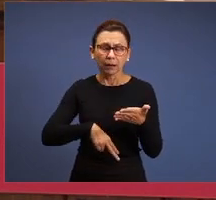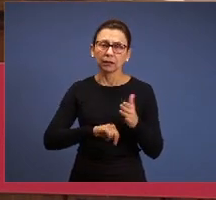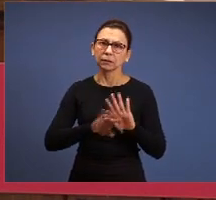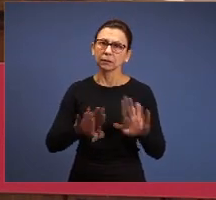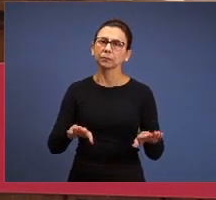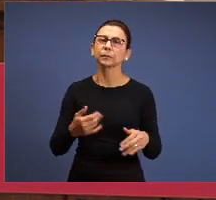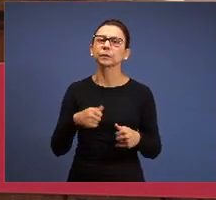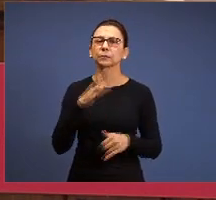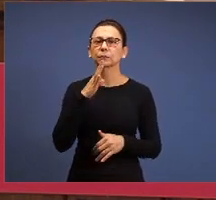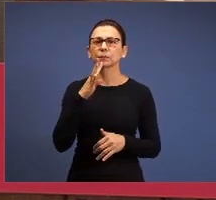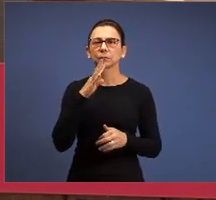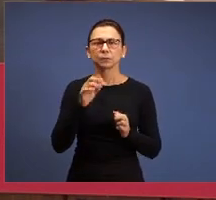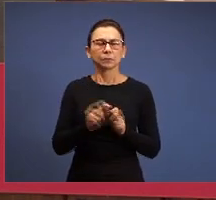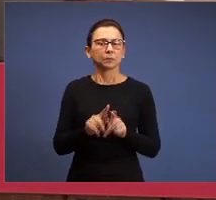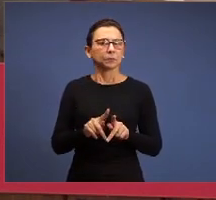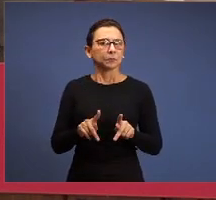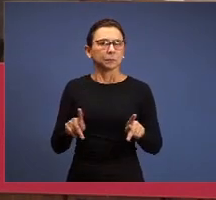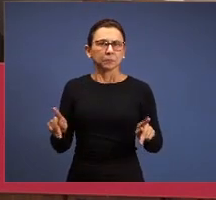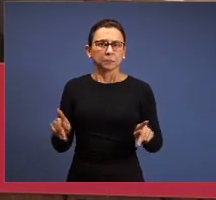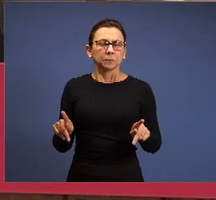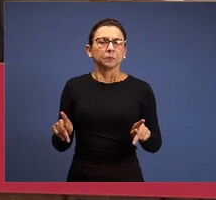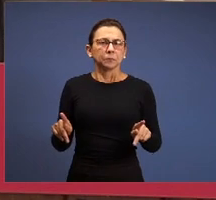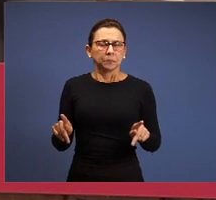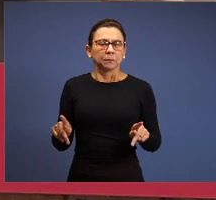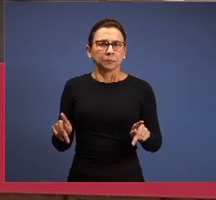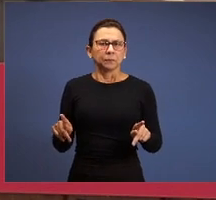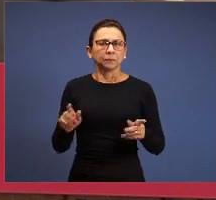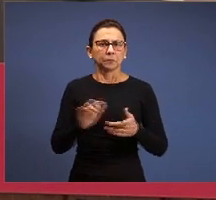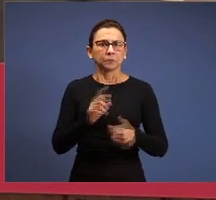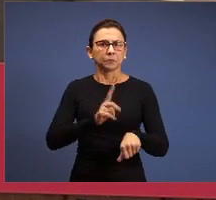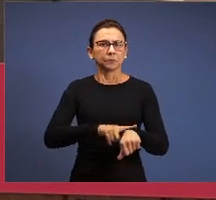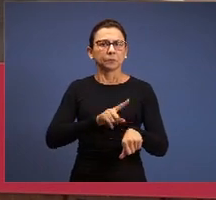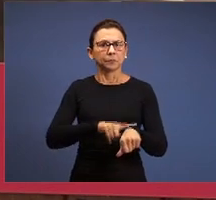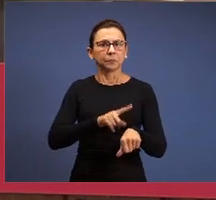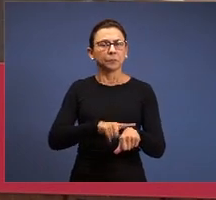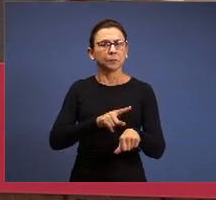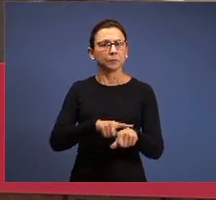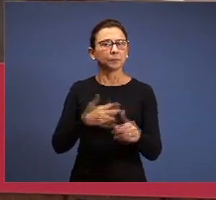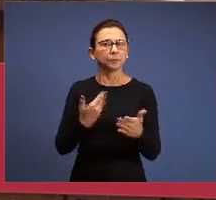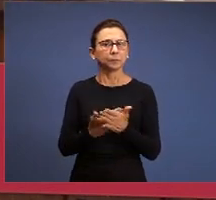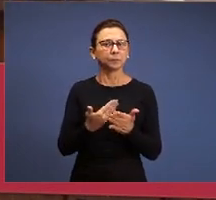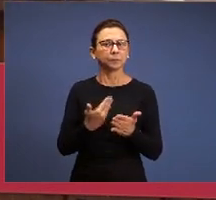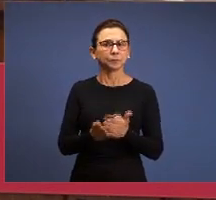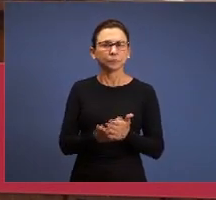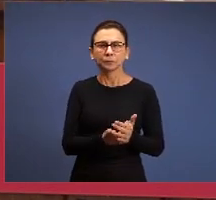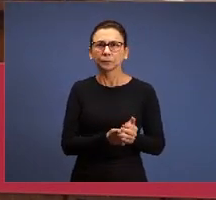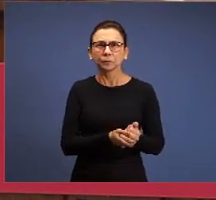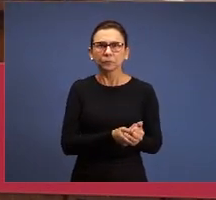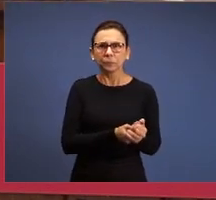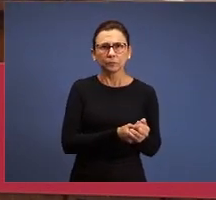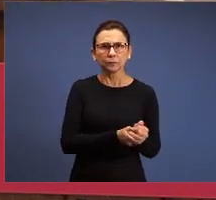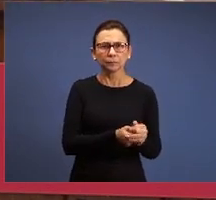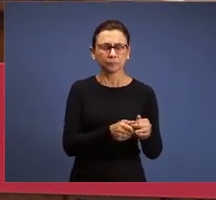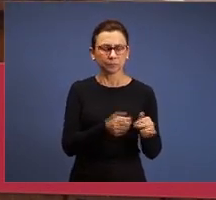of Revelation because it’s the script of the moment; in each period, a different operation of the